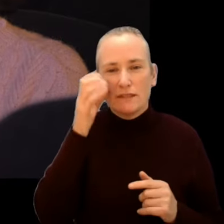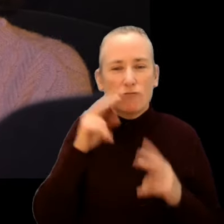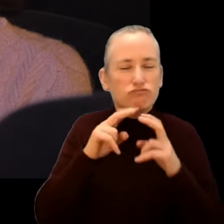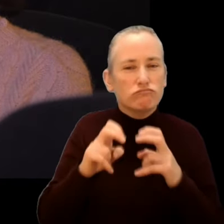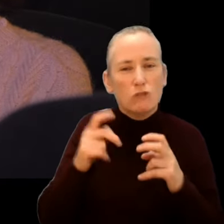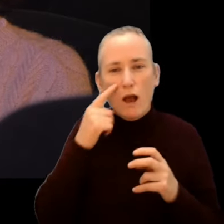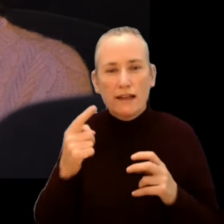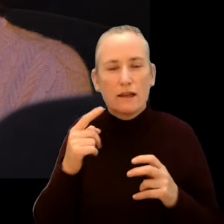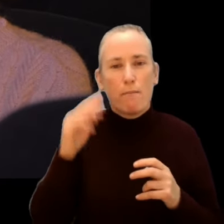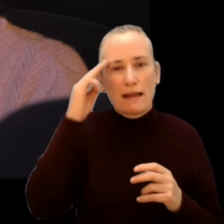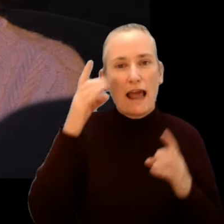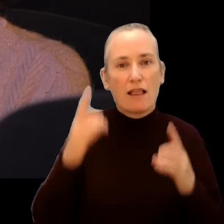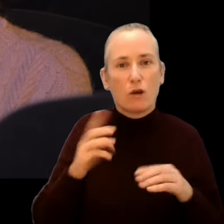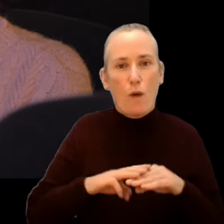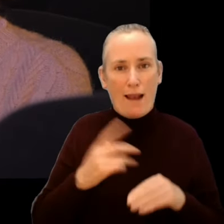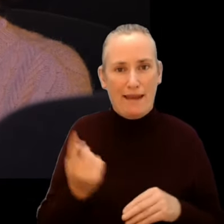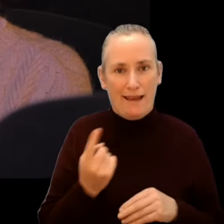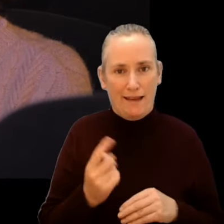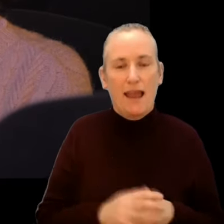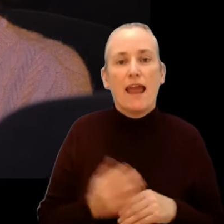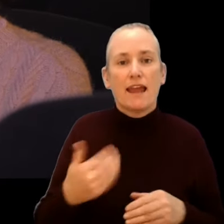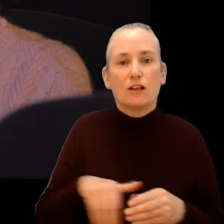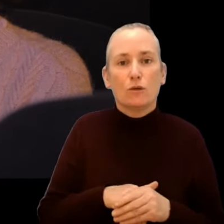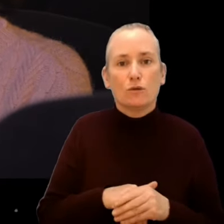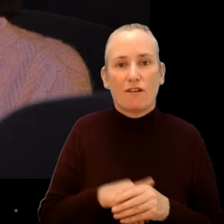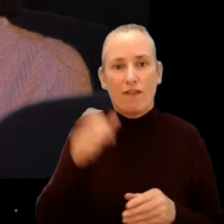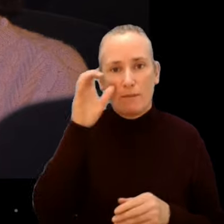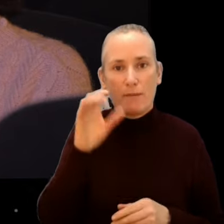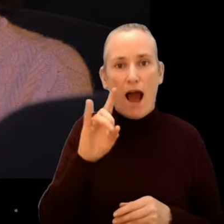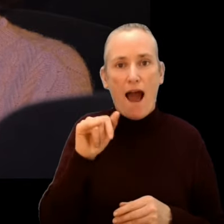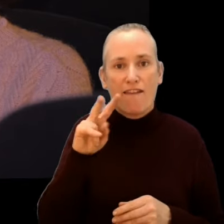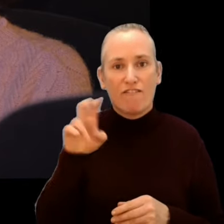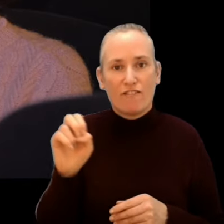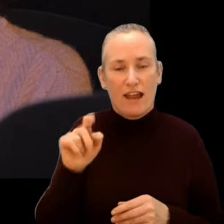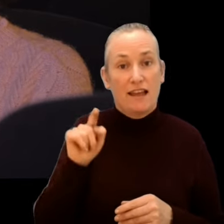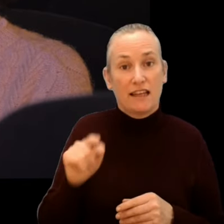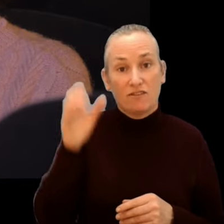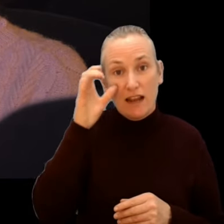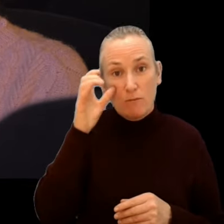This year, this diverse and distinctive offering includes The Hive, an admirable debut feature focused on the